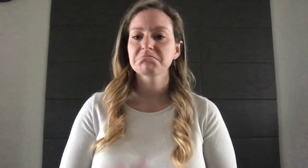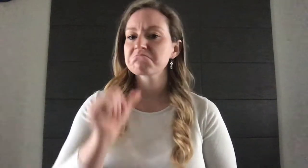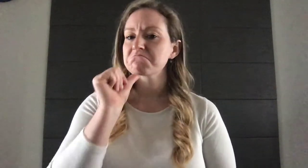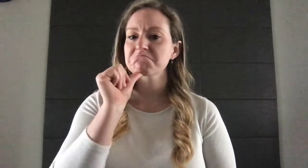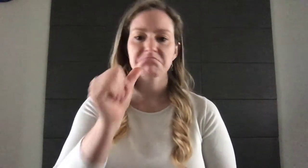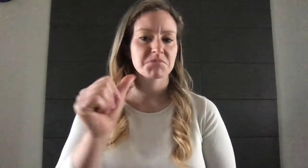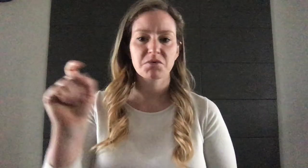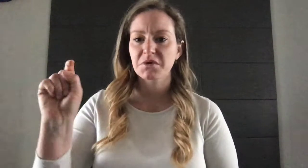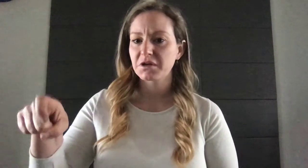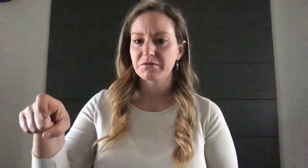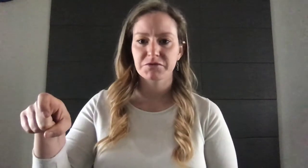DONT HAVE-TO/MUSTNT